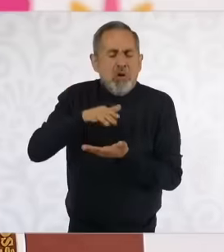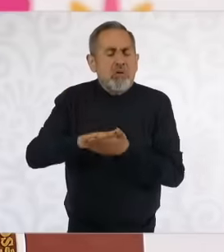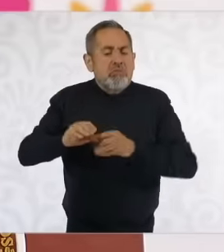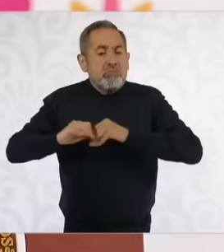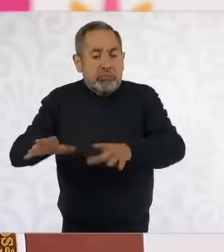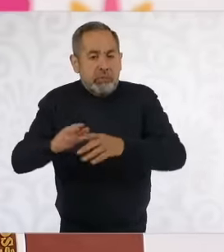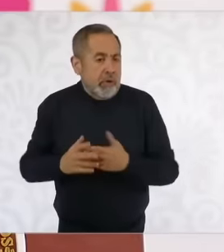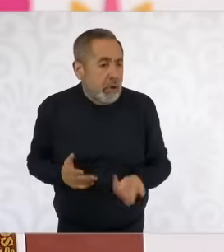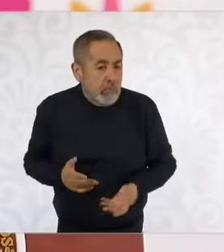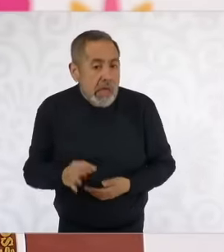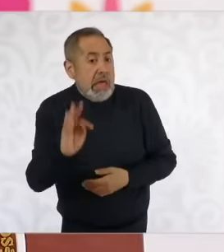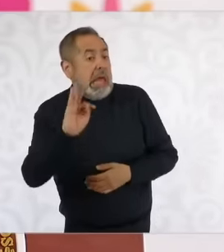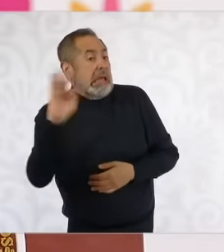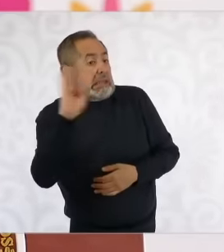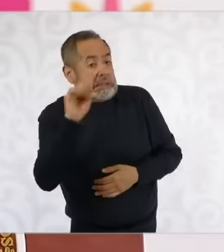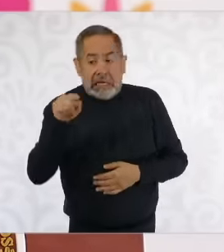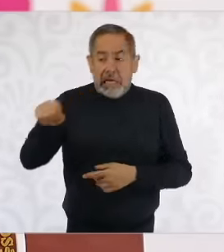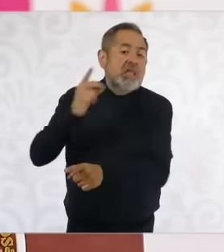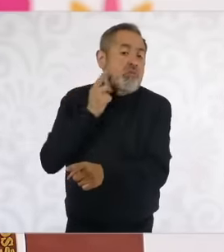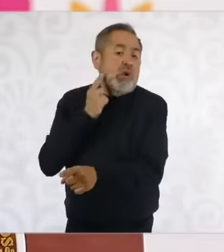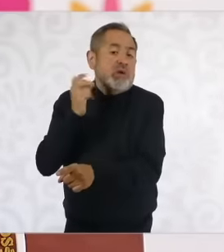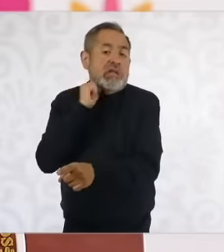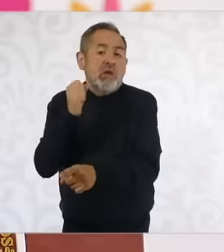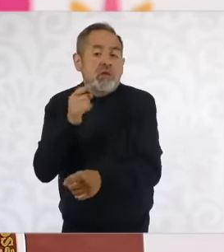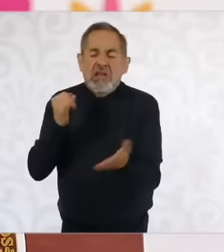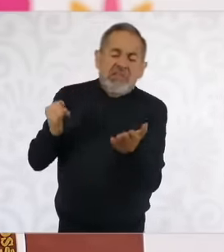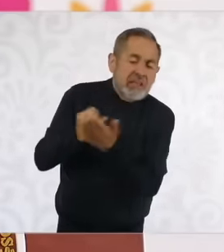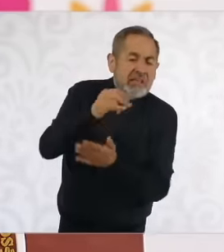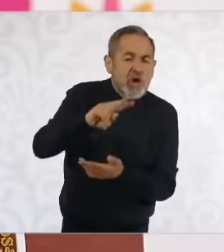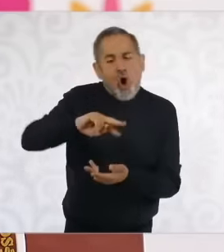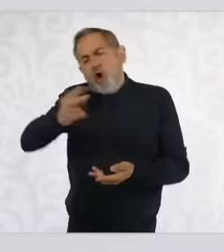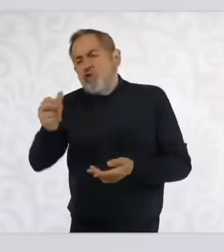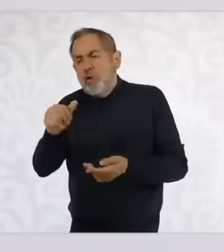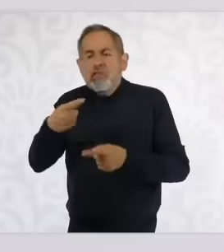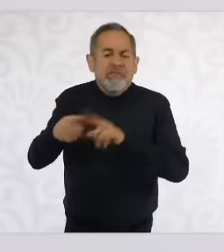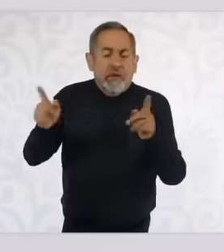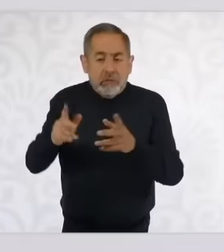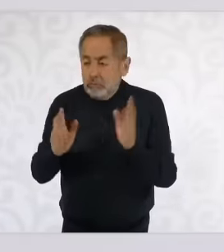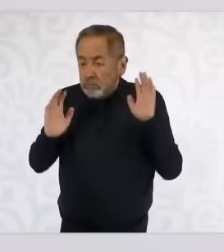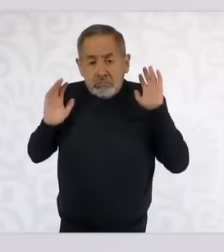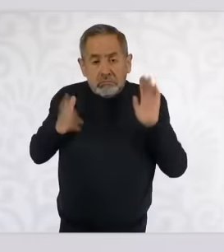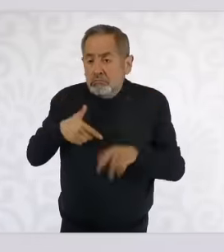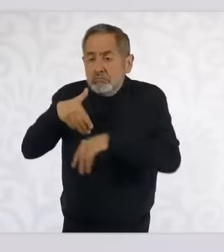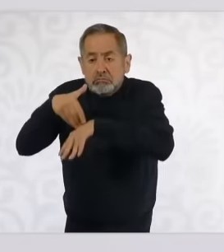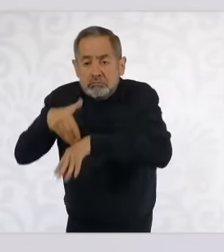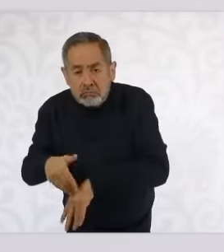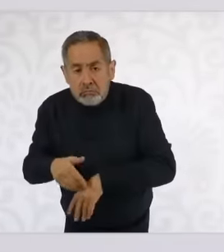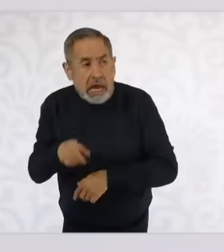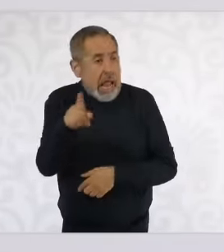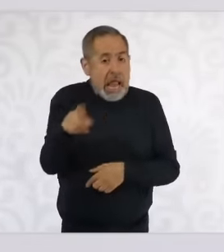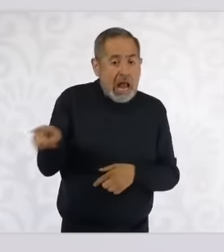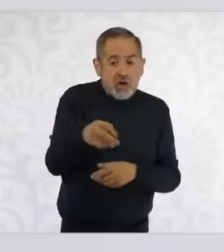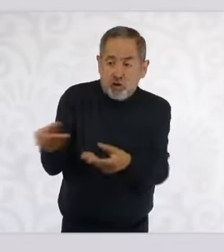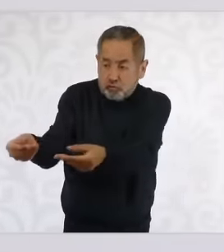have decided otherwise if it is already a constitutional reform it is already part